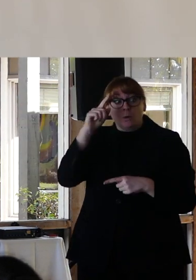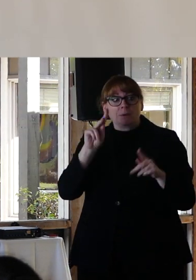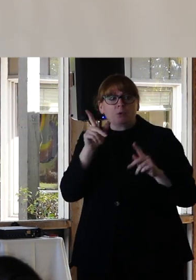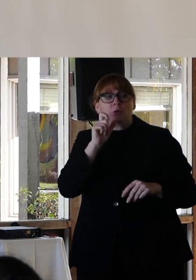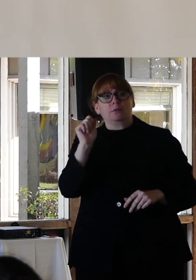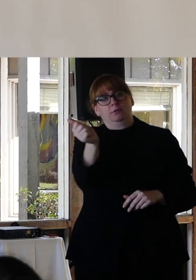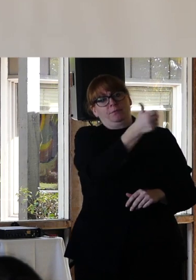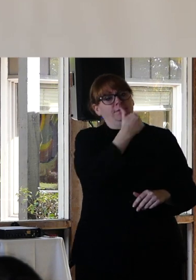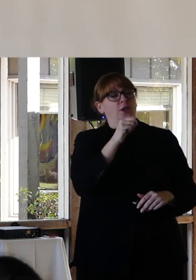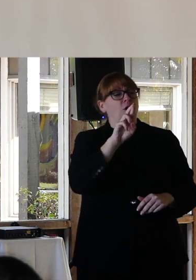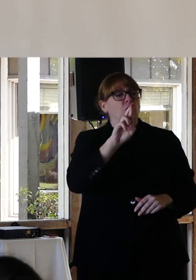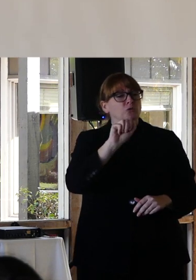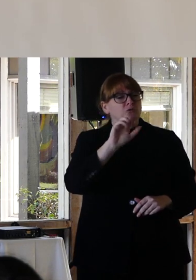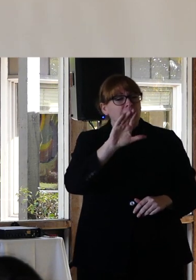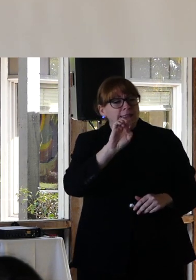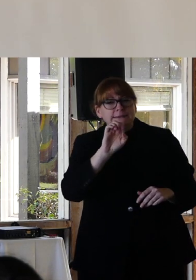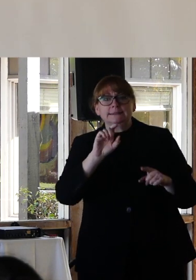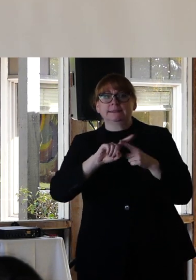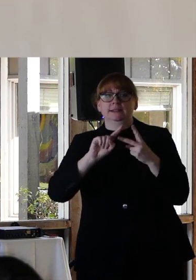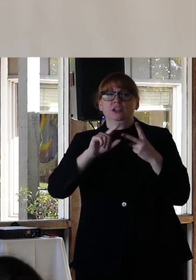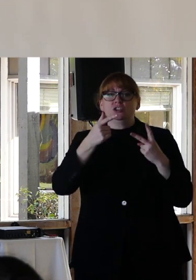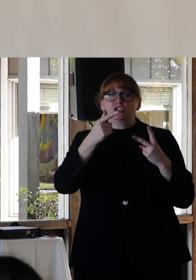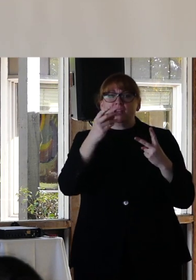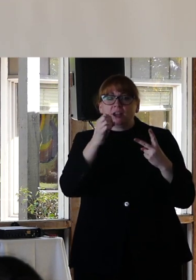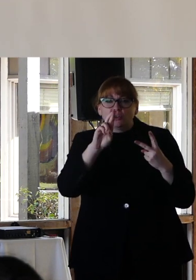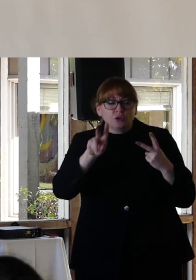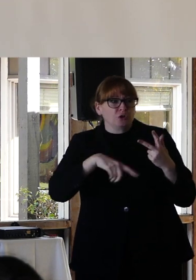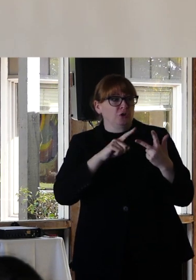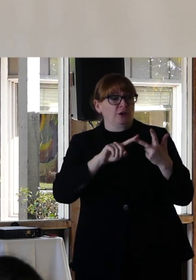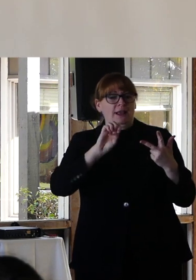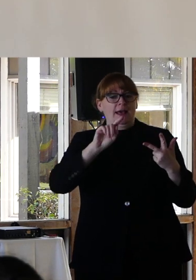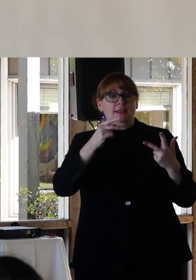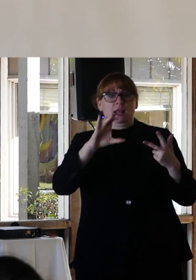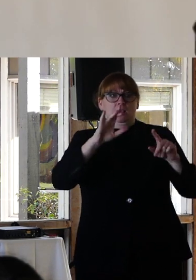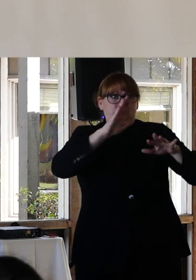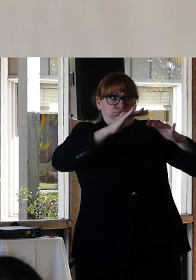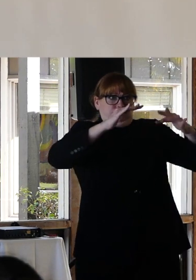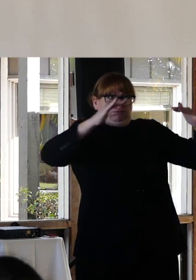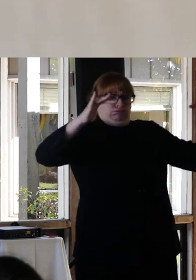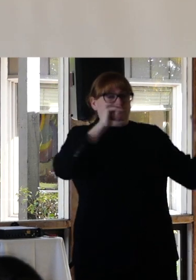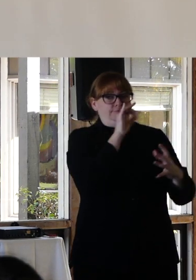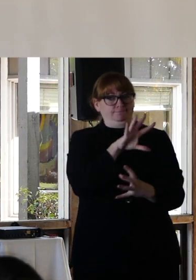ethnic or gender minorities. Finding a mental health care provider who